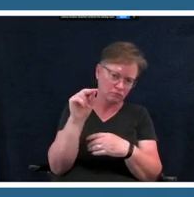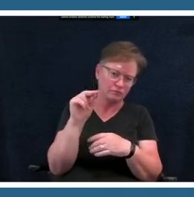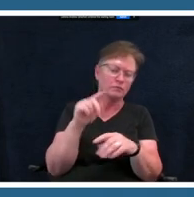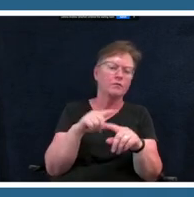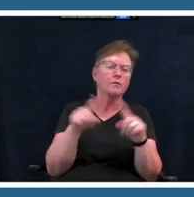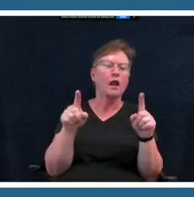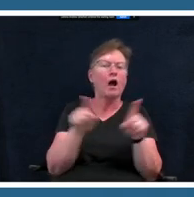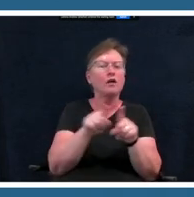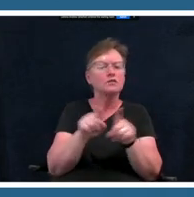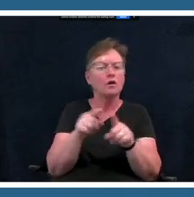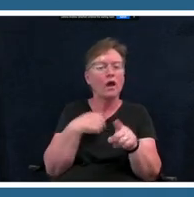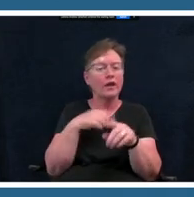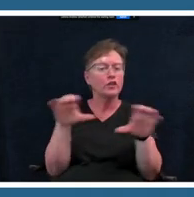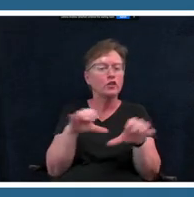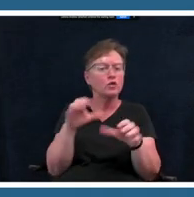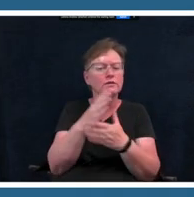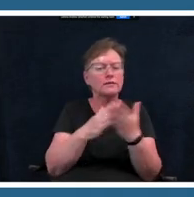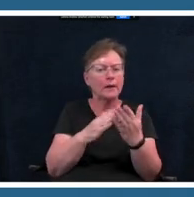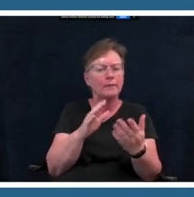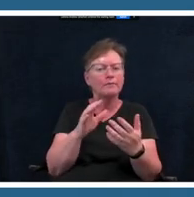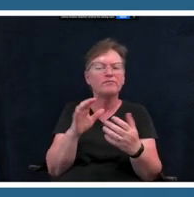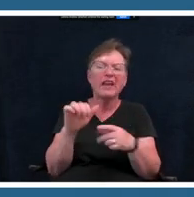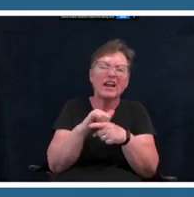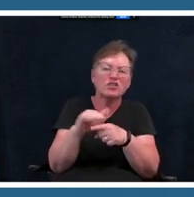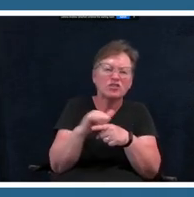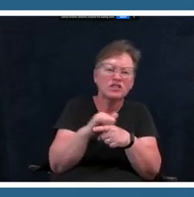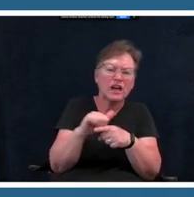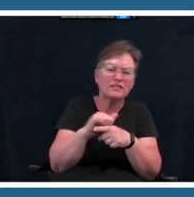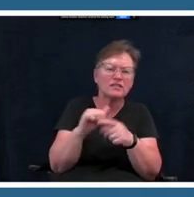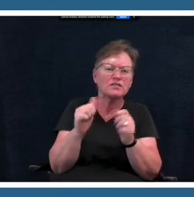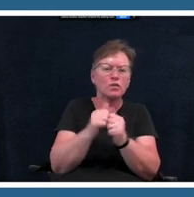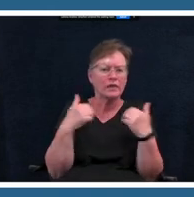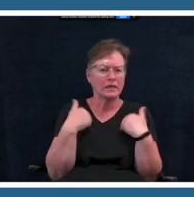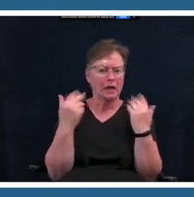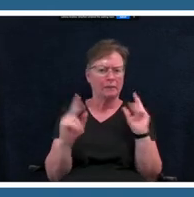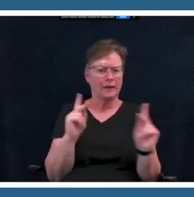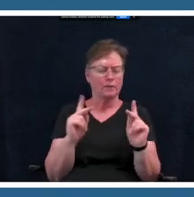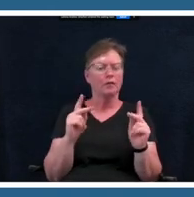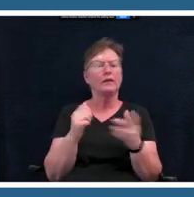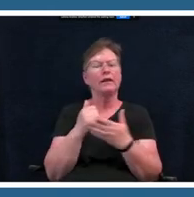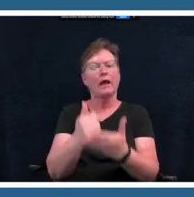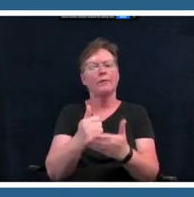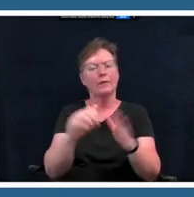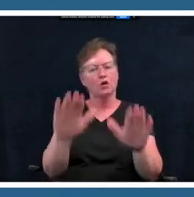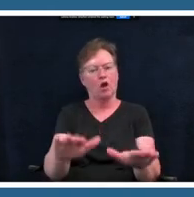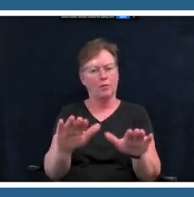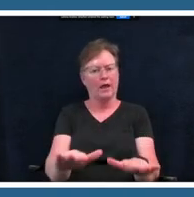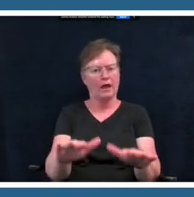my young people that allow them to calm down and not be so focused on who's in